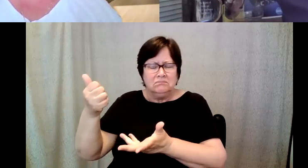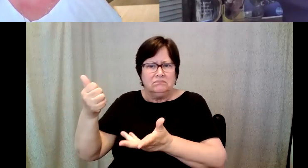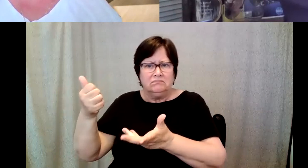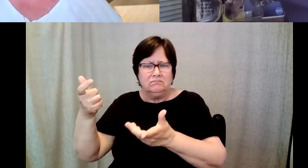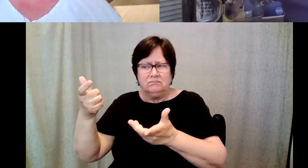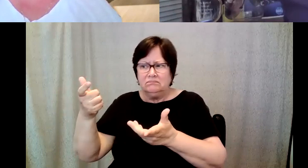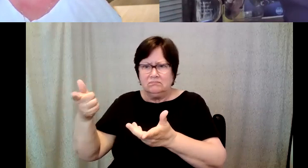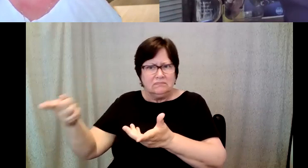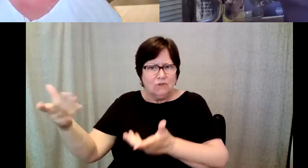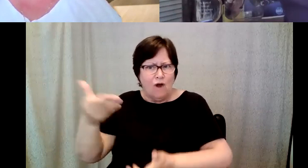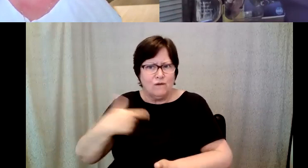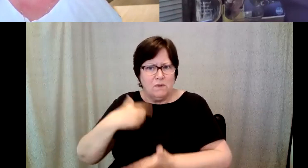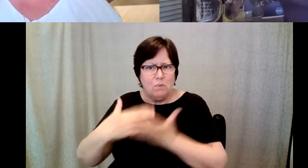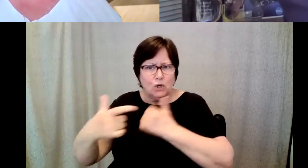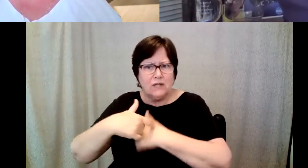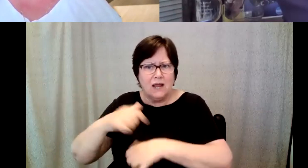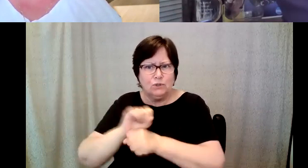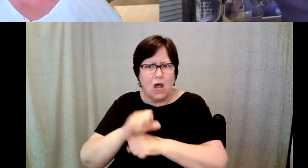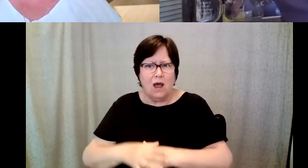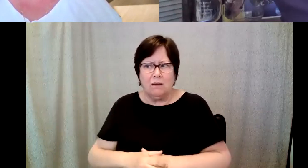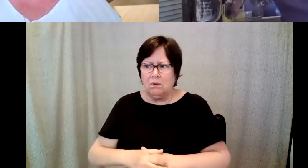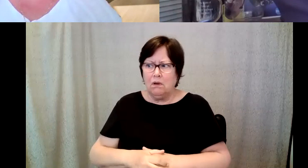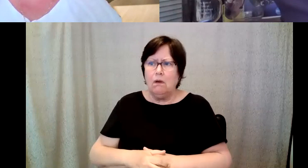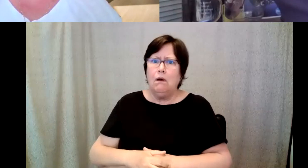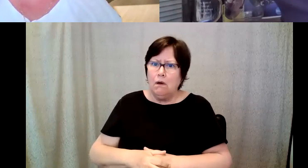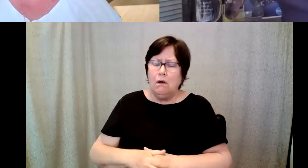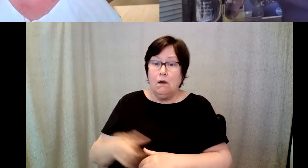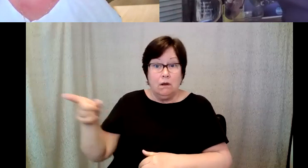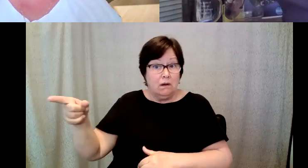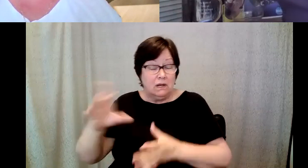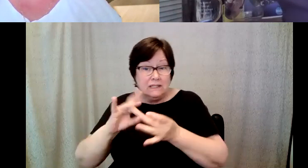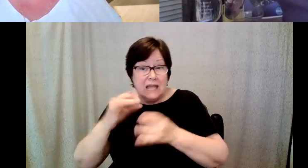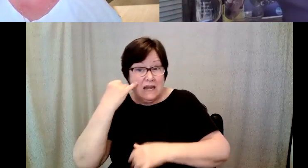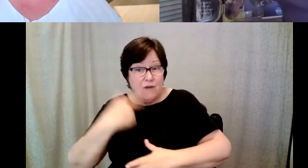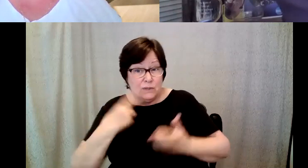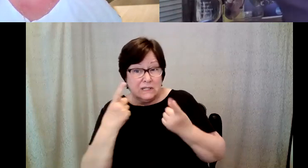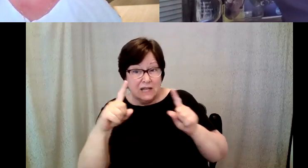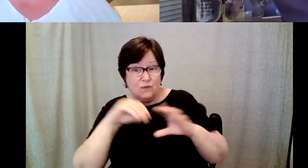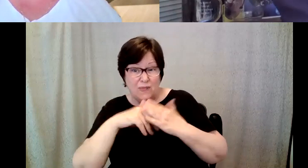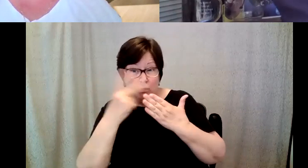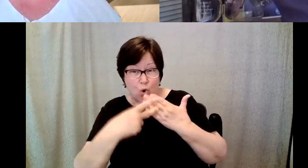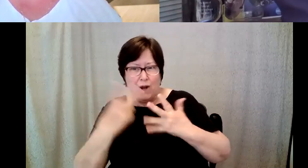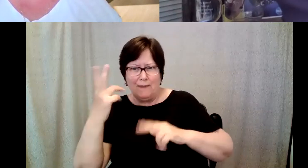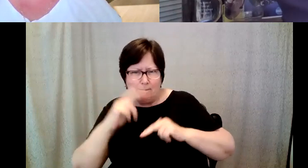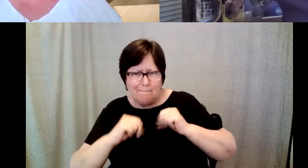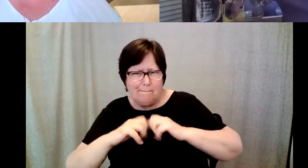said if if I had success with the program and built a photography program for beaver,